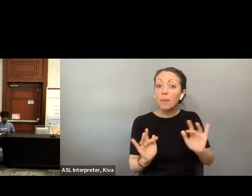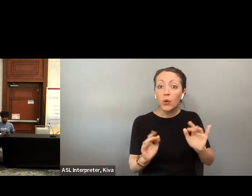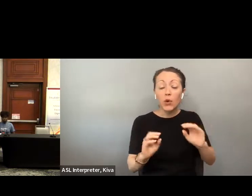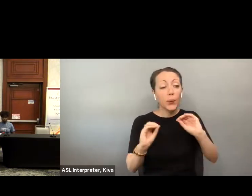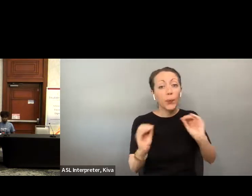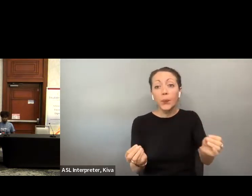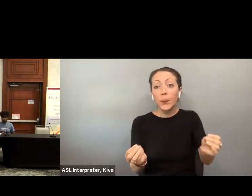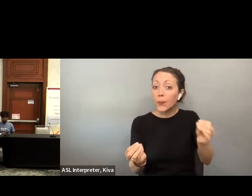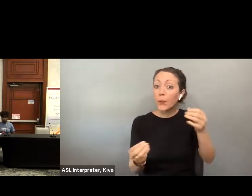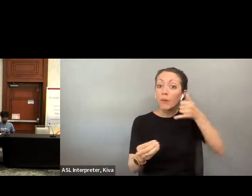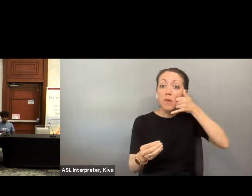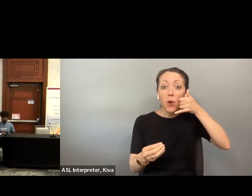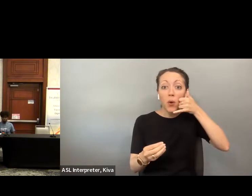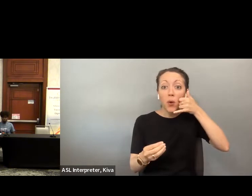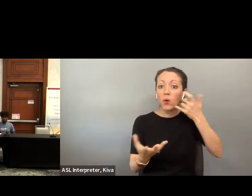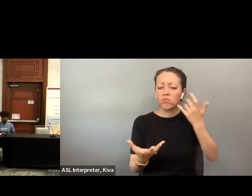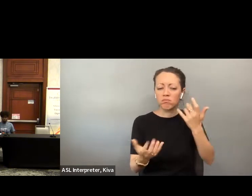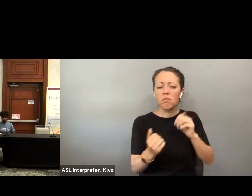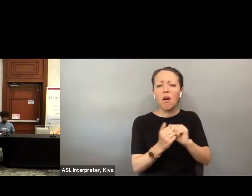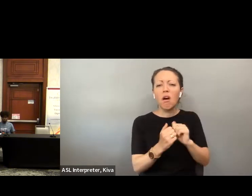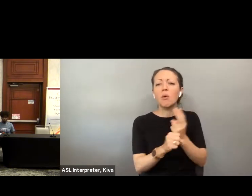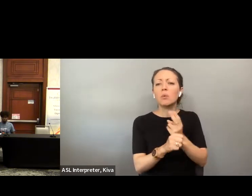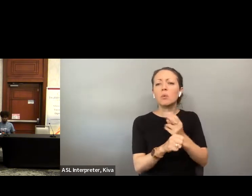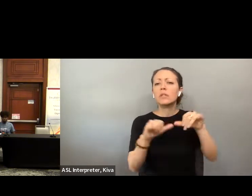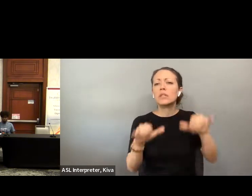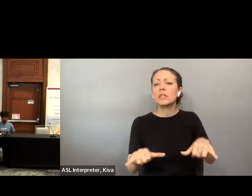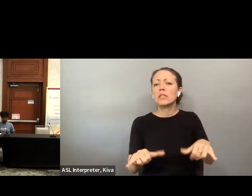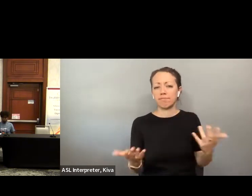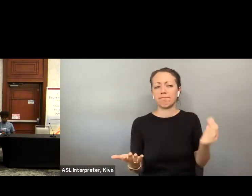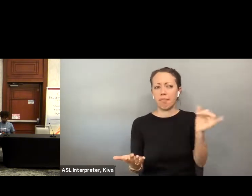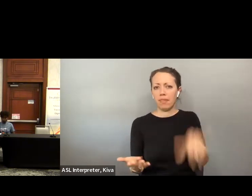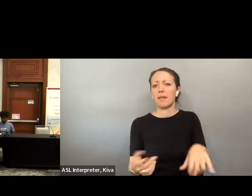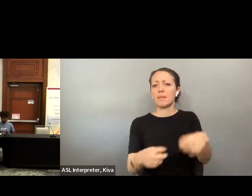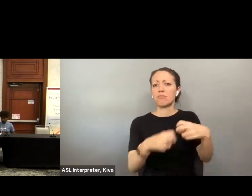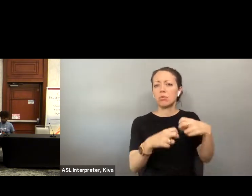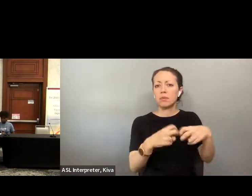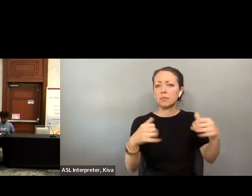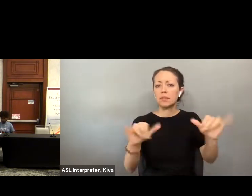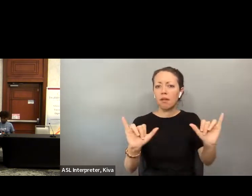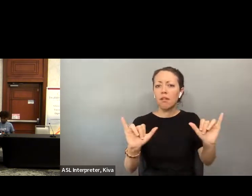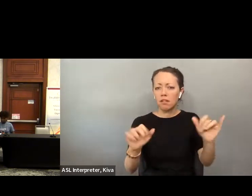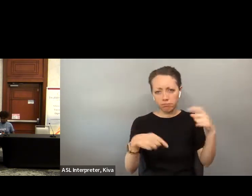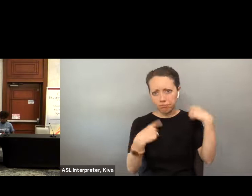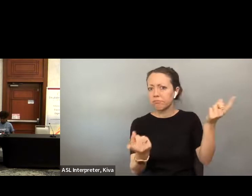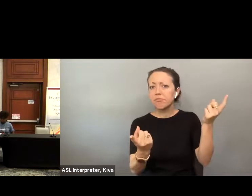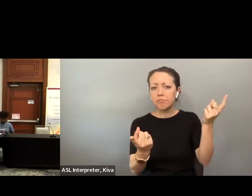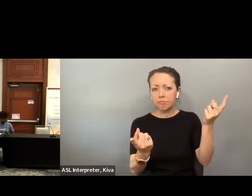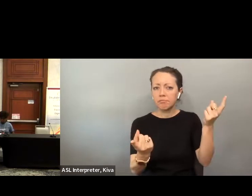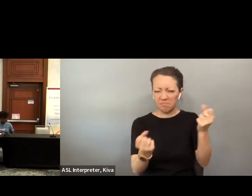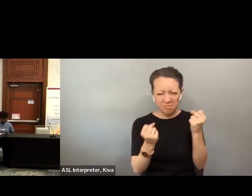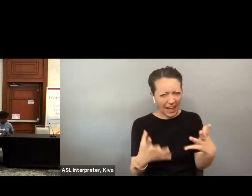you know we are denying people that don't have computer and cell phone access the ability to use the system and that is something we may want to